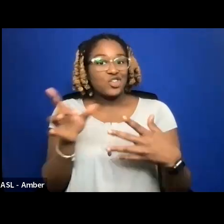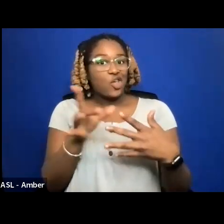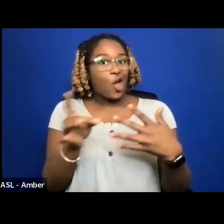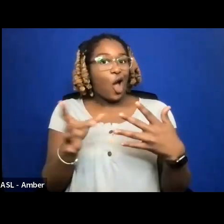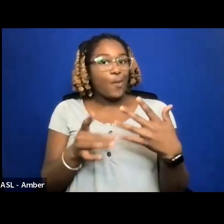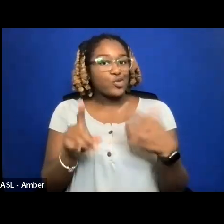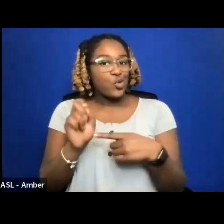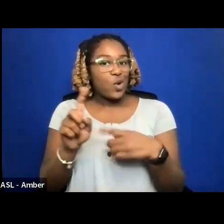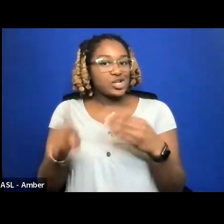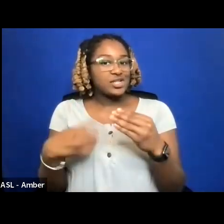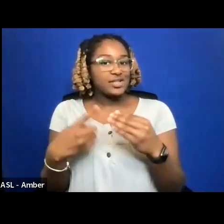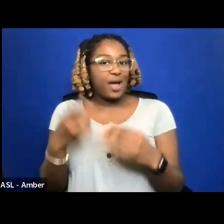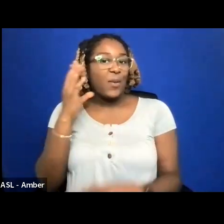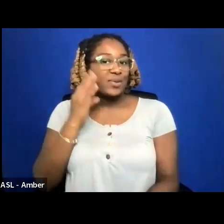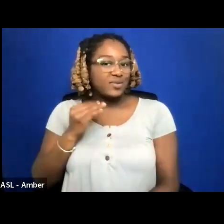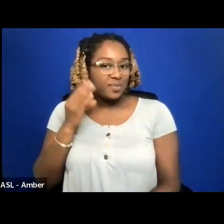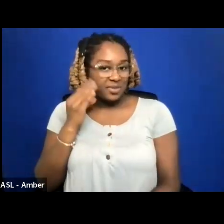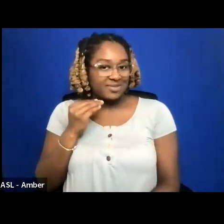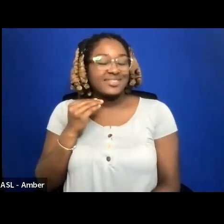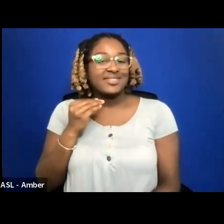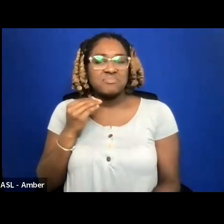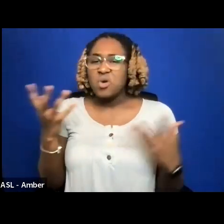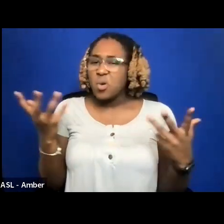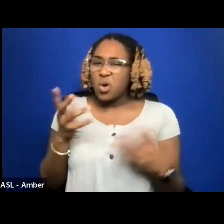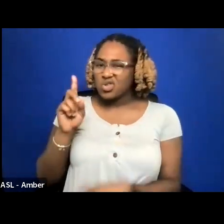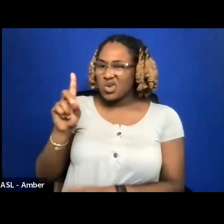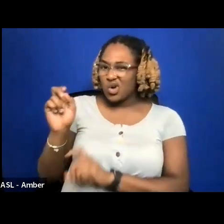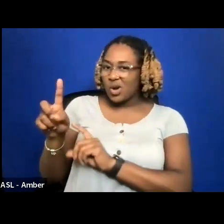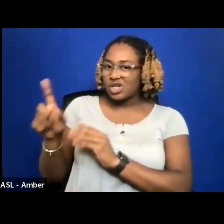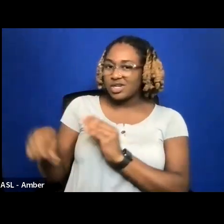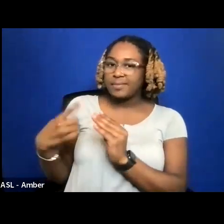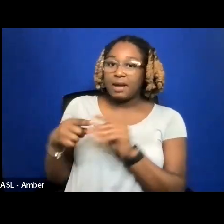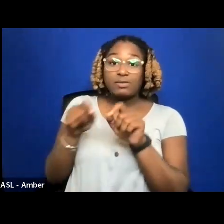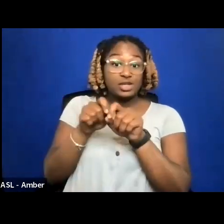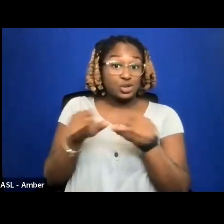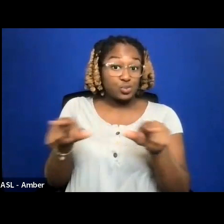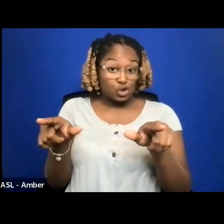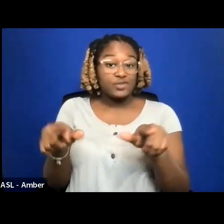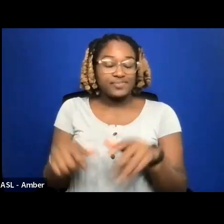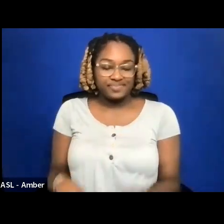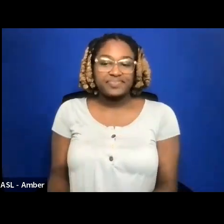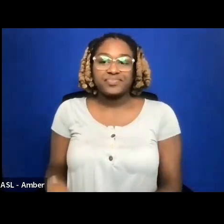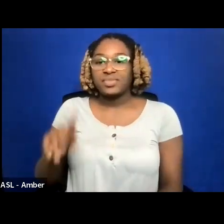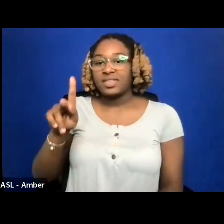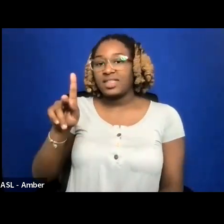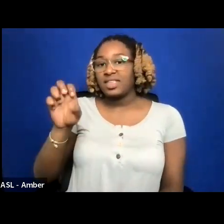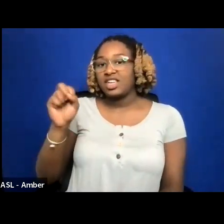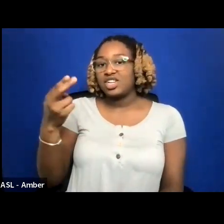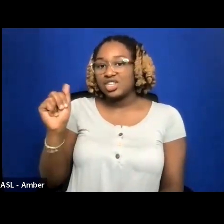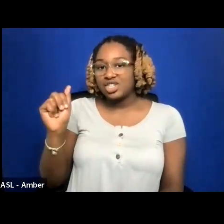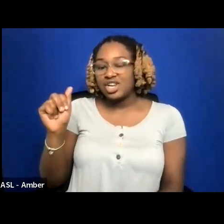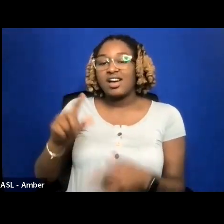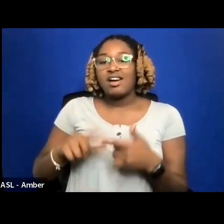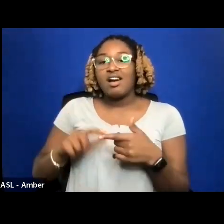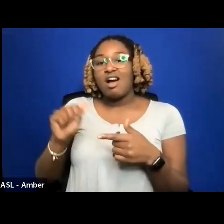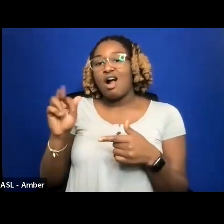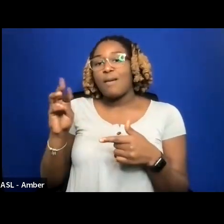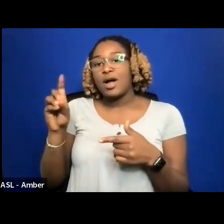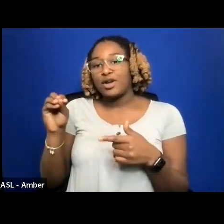QUESTIONS ABOUT EXPERIENCE AND WHAT YOUR QUESTIONS WERE ABOUT DISTRIBUTION. THANK YOU FOR HAVING ME